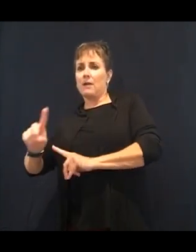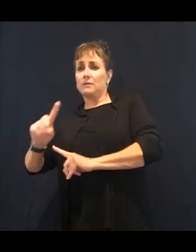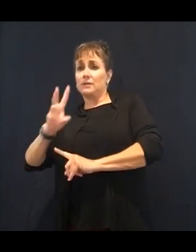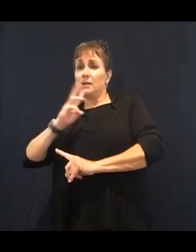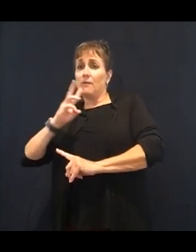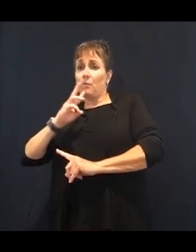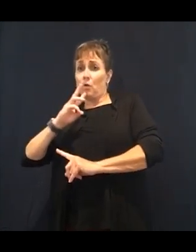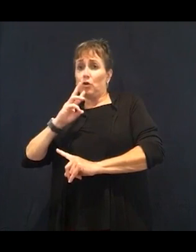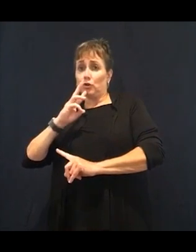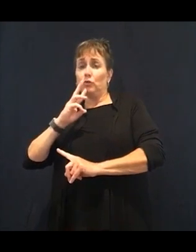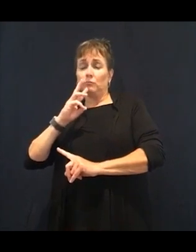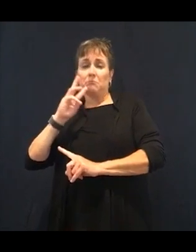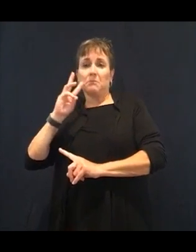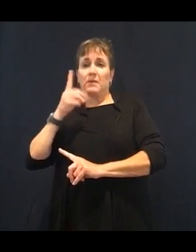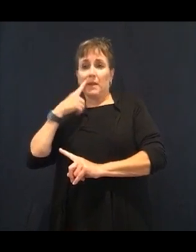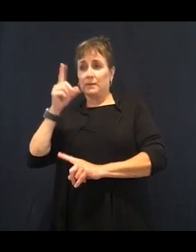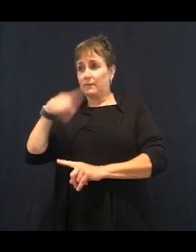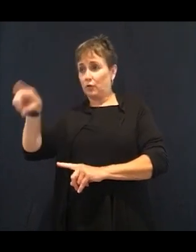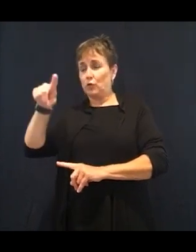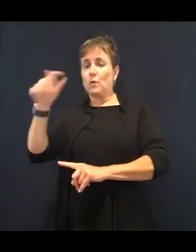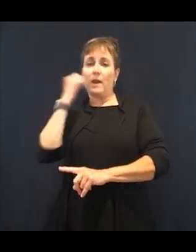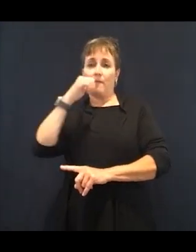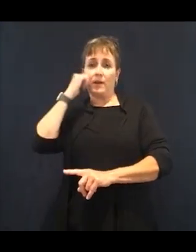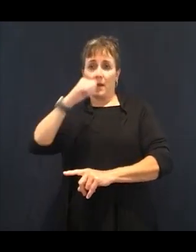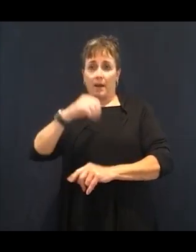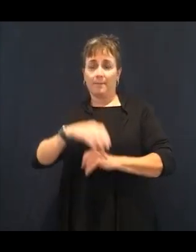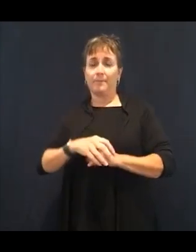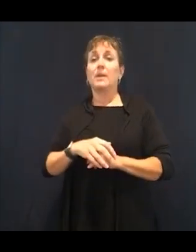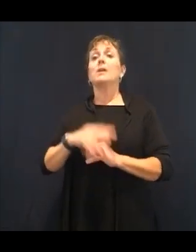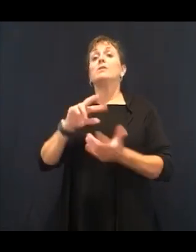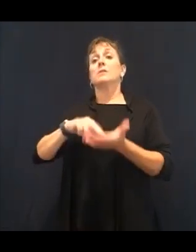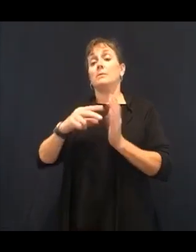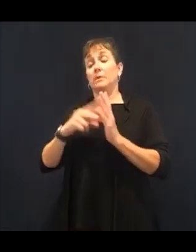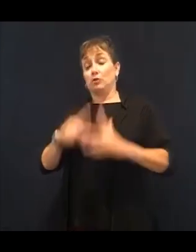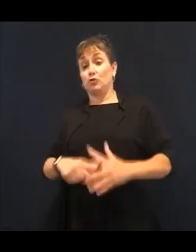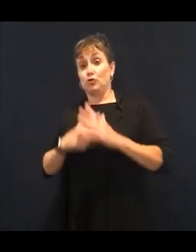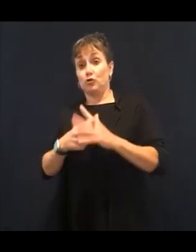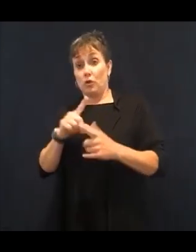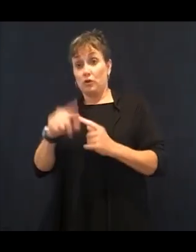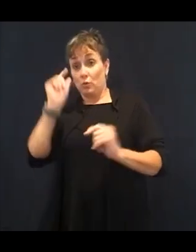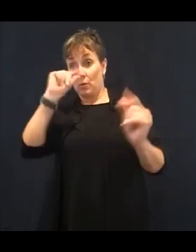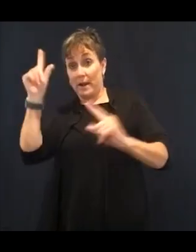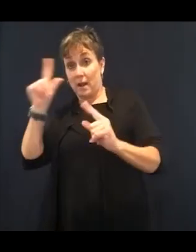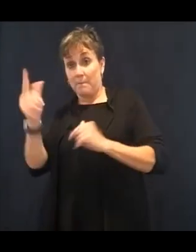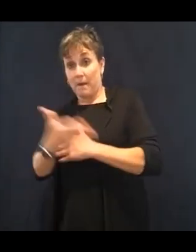through the day, I would pound 16 ounces of water first thing when you wake up